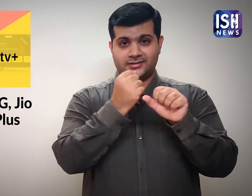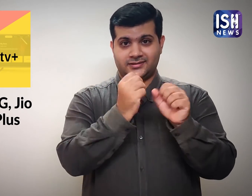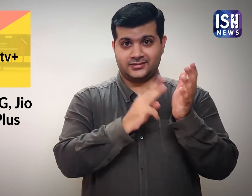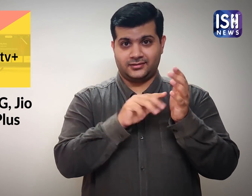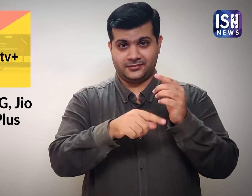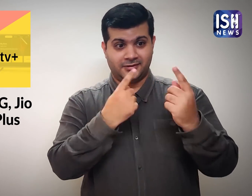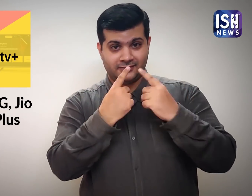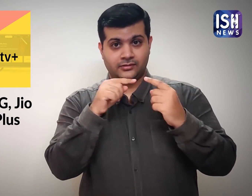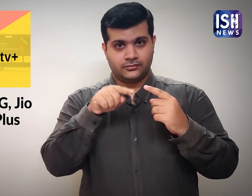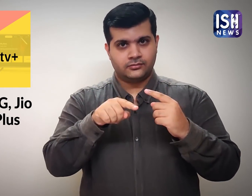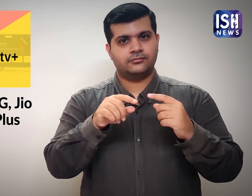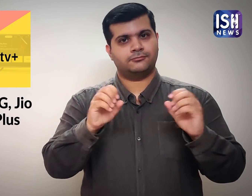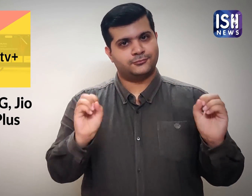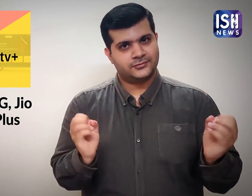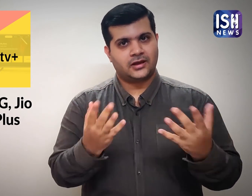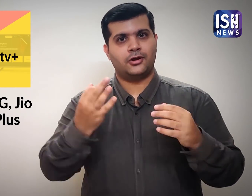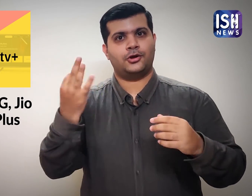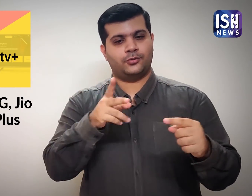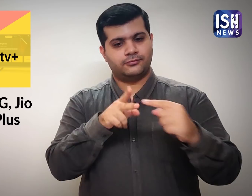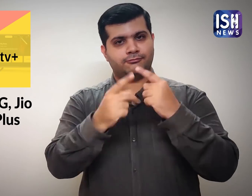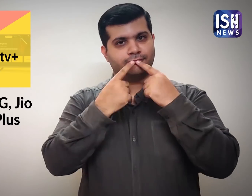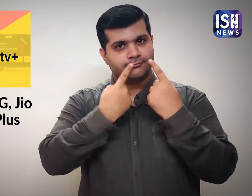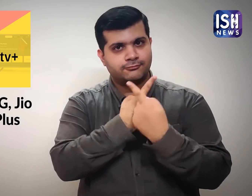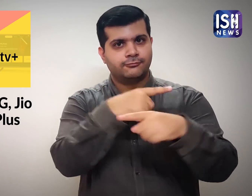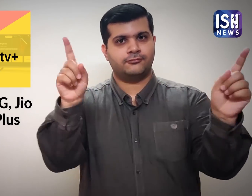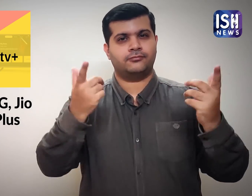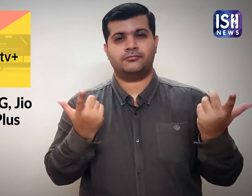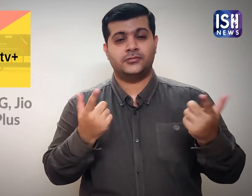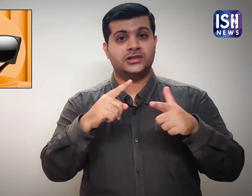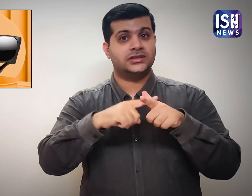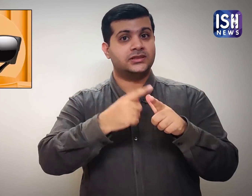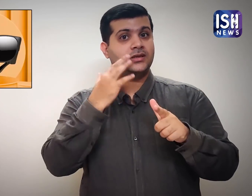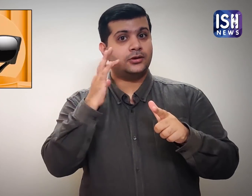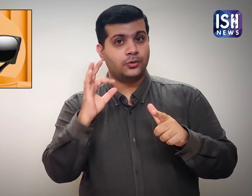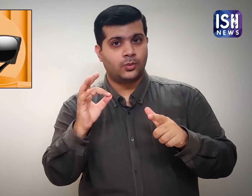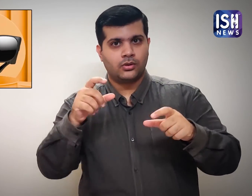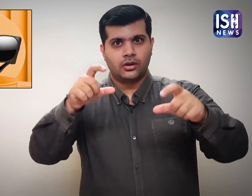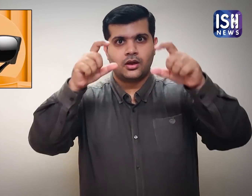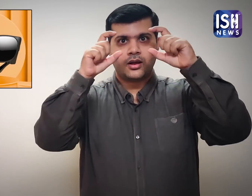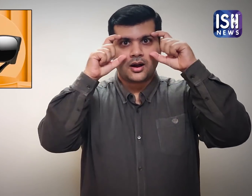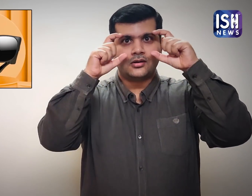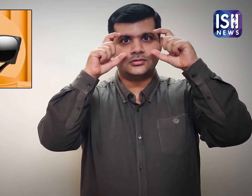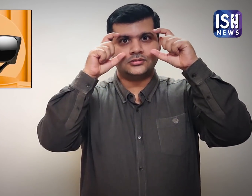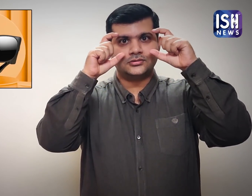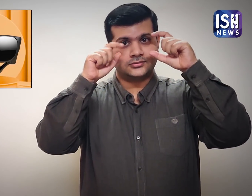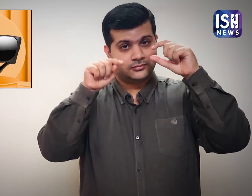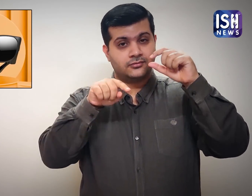During the AGM, Jio launched the latest product called the Jio Glass.